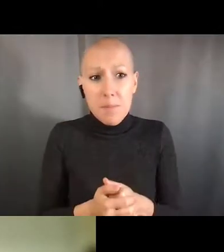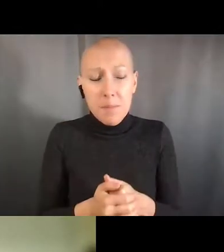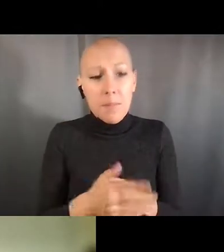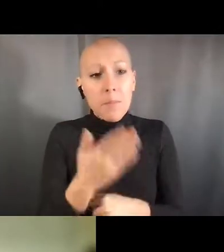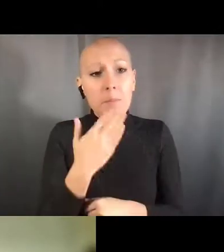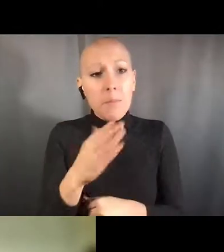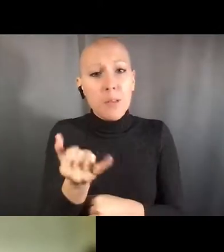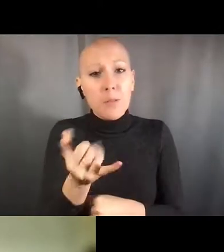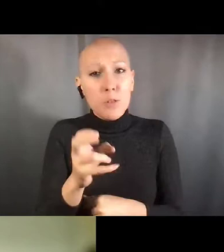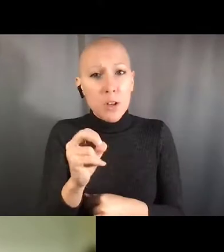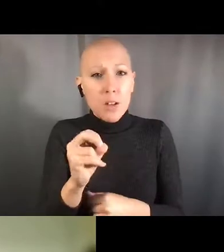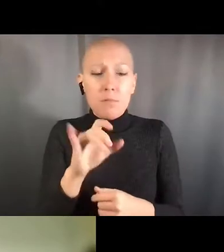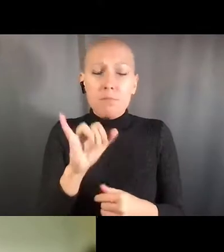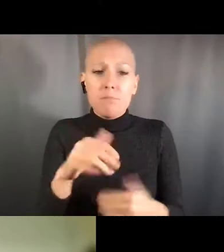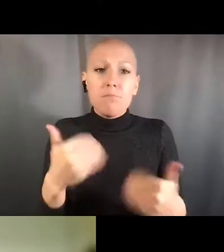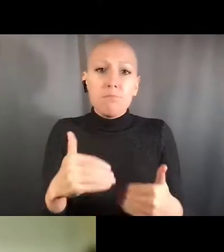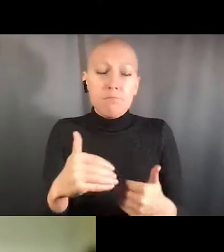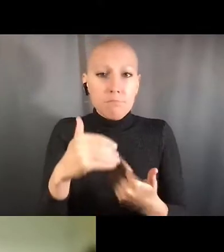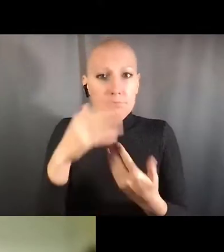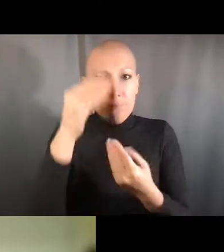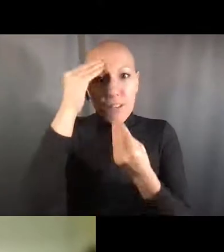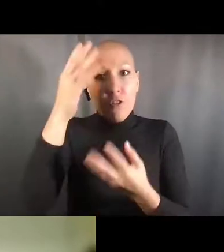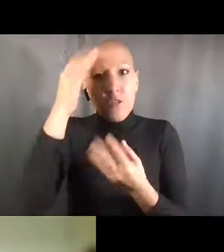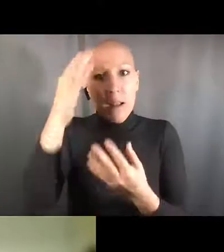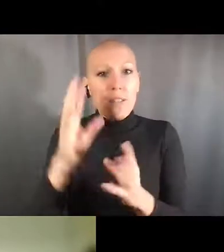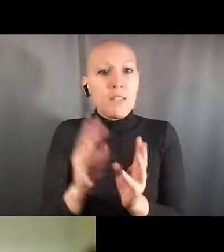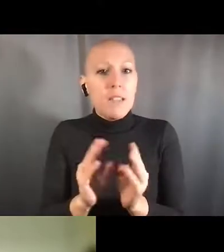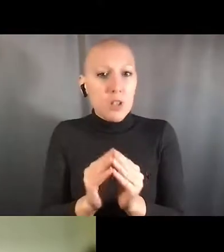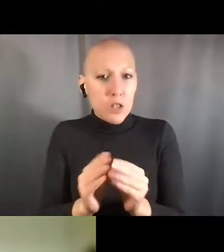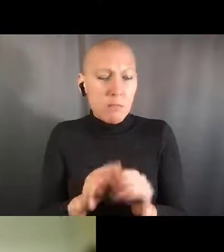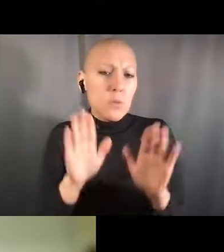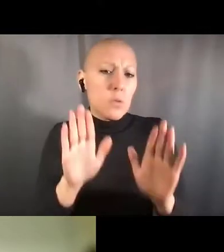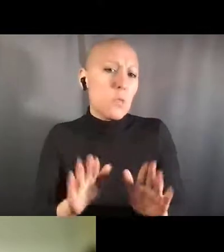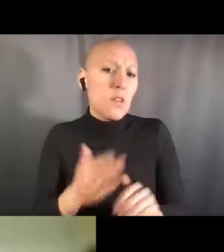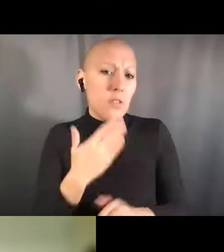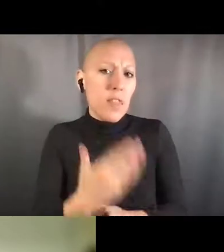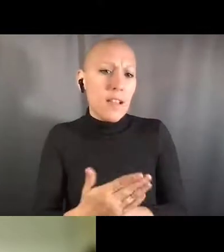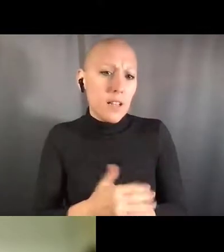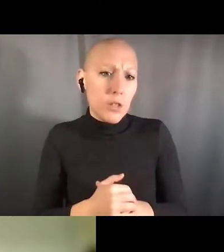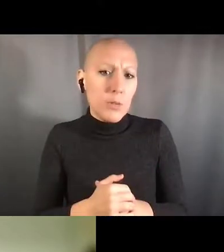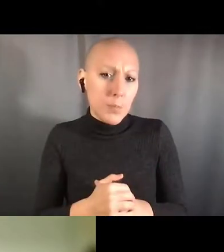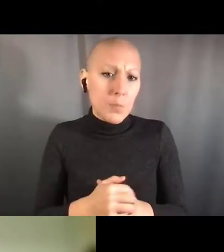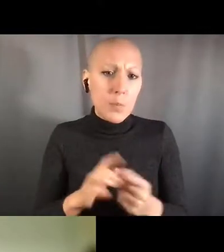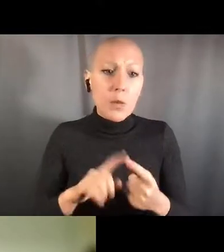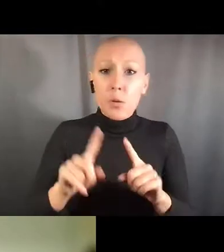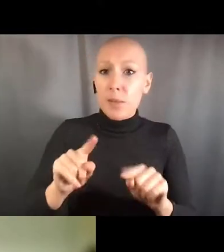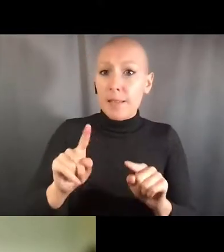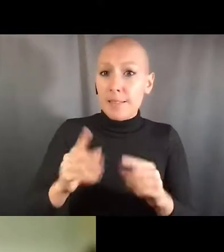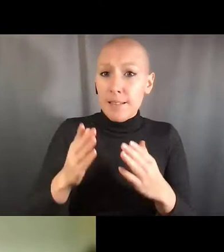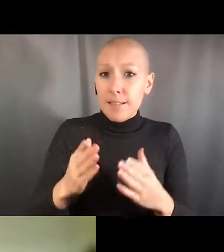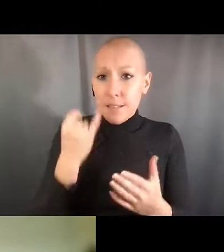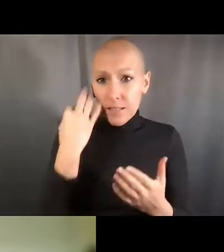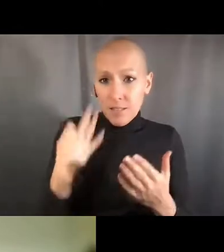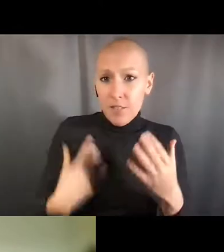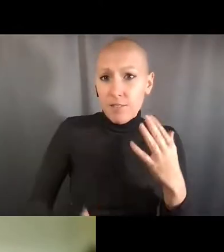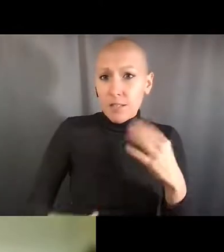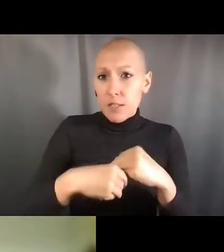devoted to safety protocols or standards for other research environments. On an individual note, we've had to develop for example,